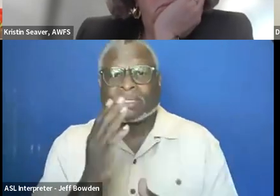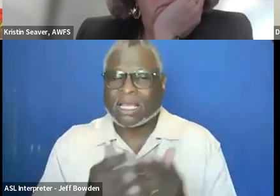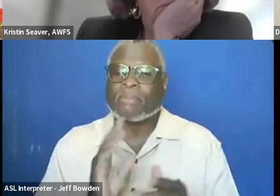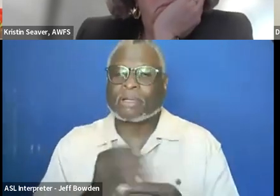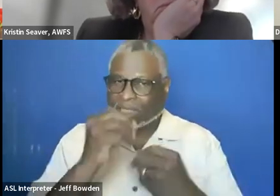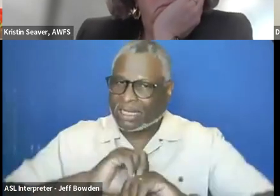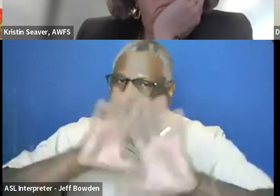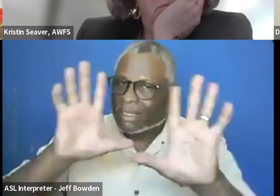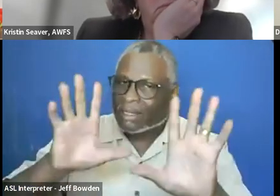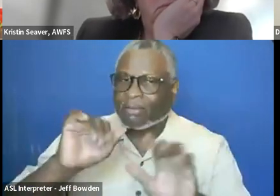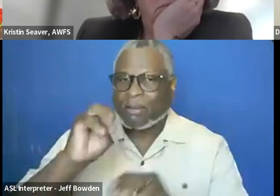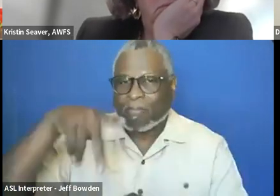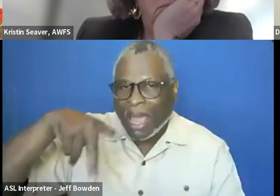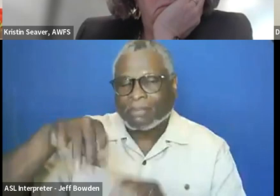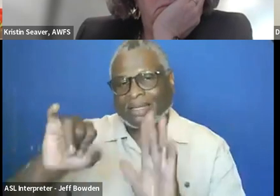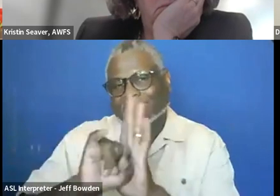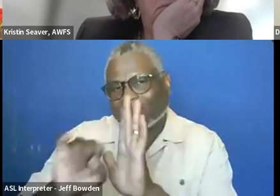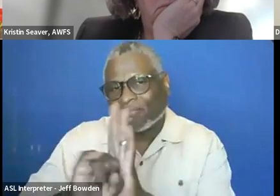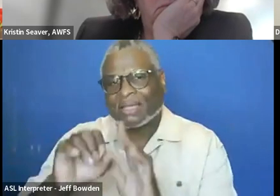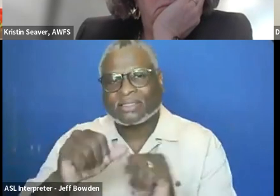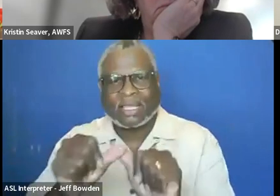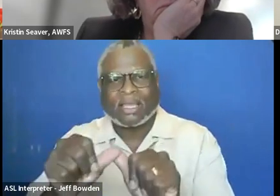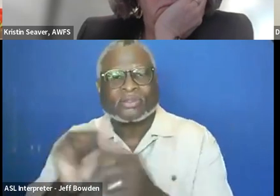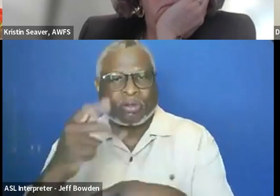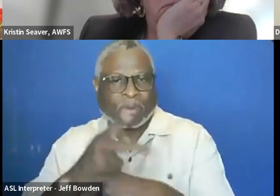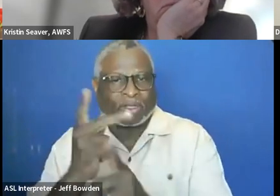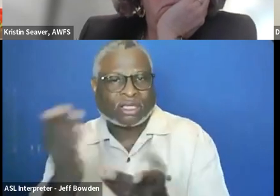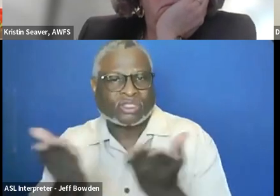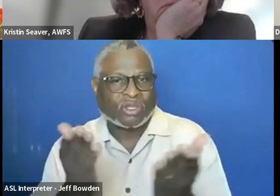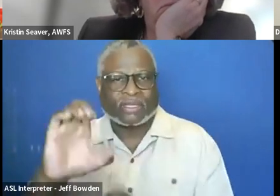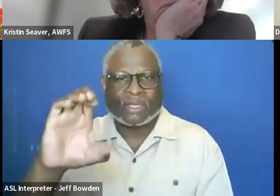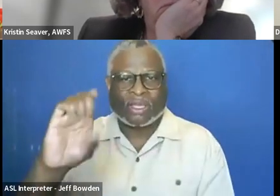to map sustainability to the product service codes, because there is a list of codes.